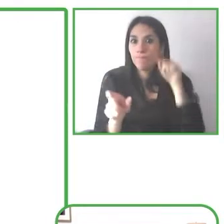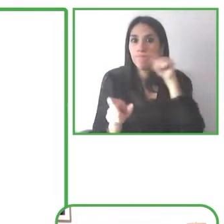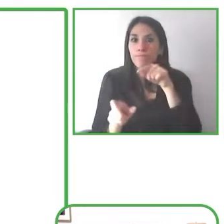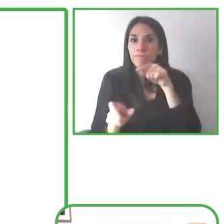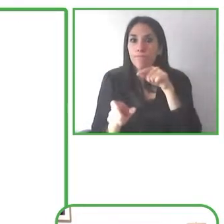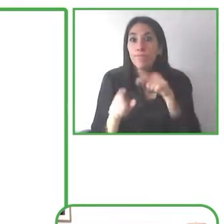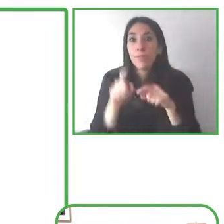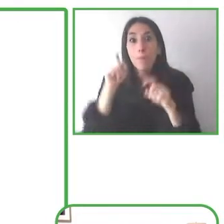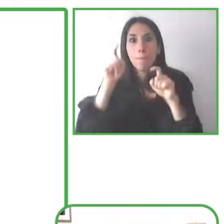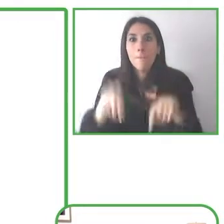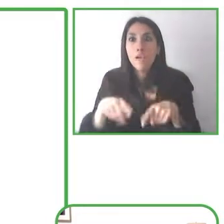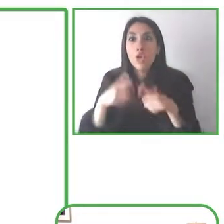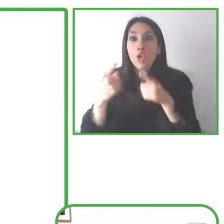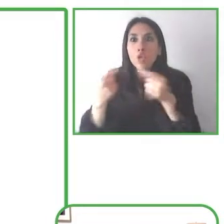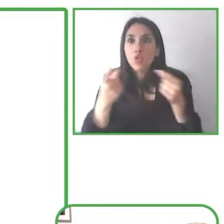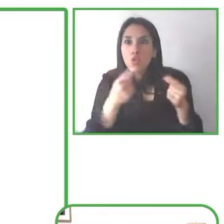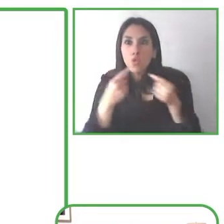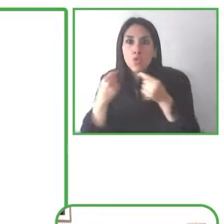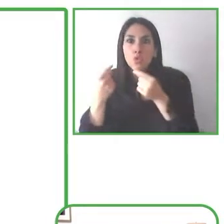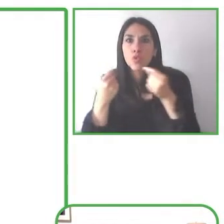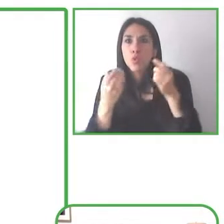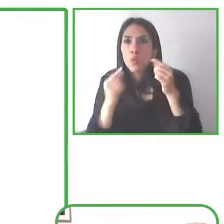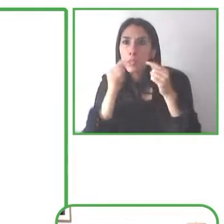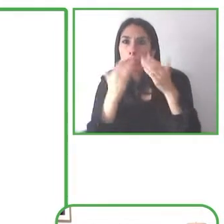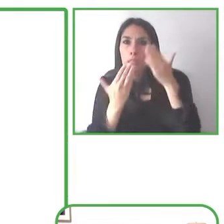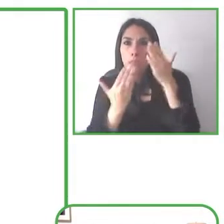between a person's needs and their environment.